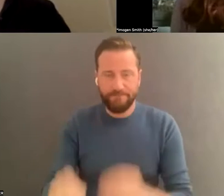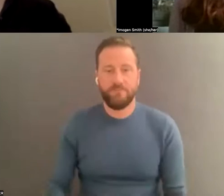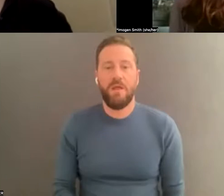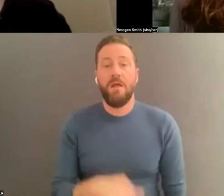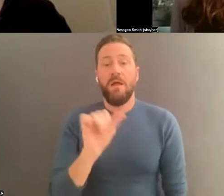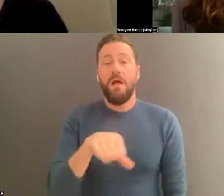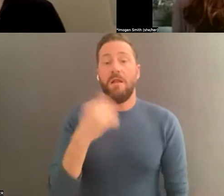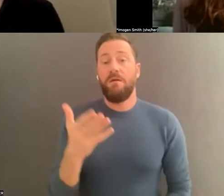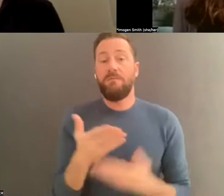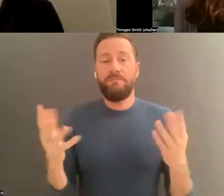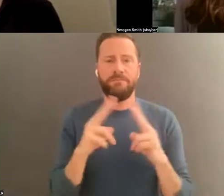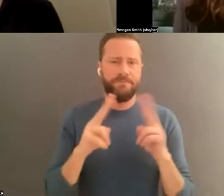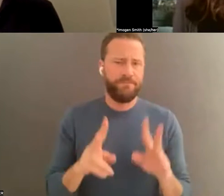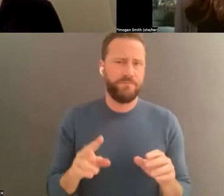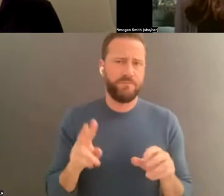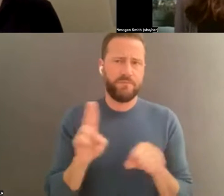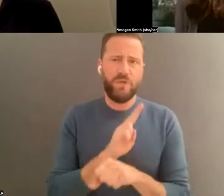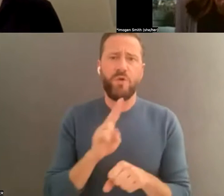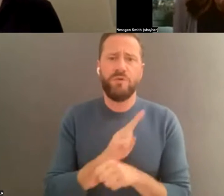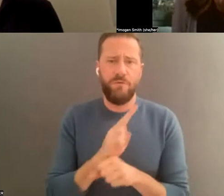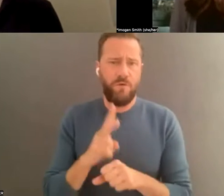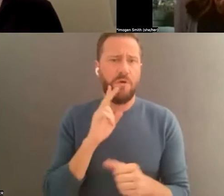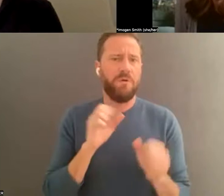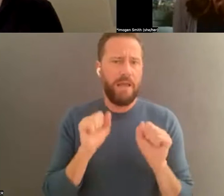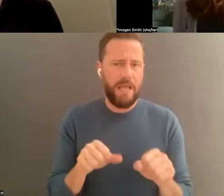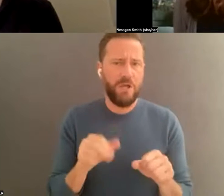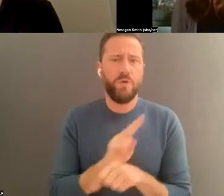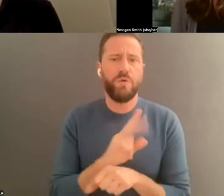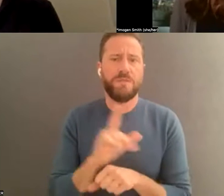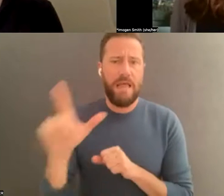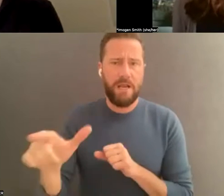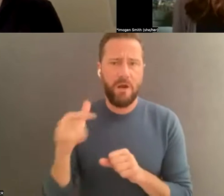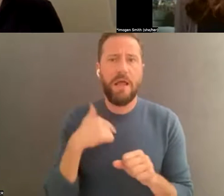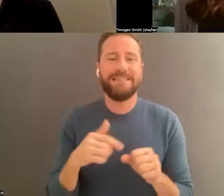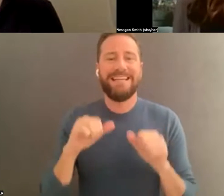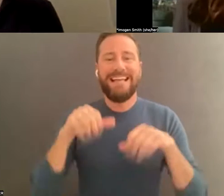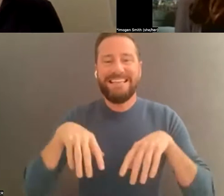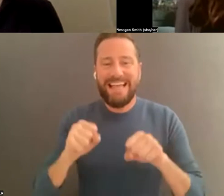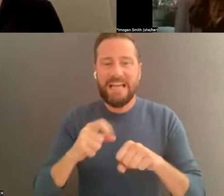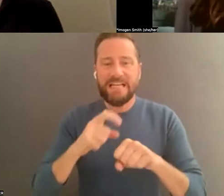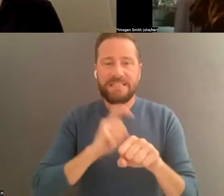. Another thing that will be incredibly useful in the long time is to take time to label physical photos